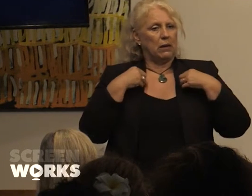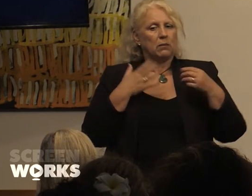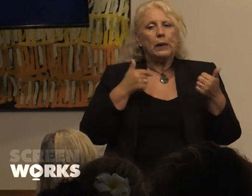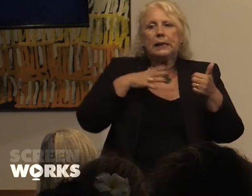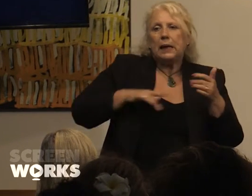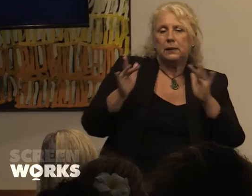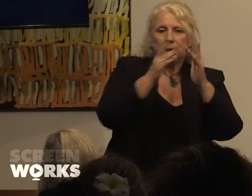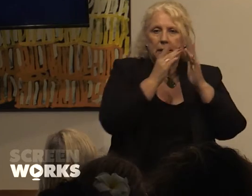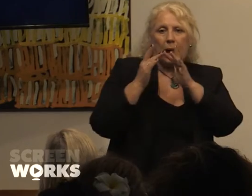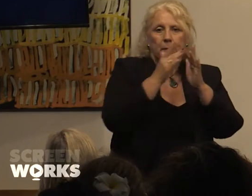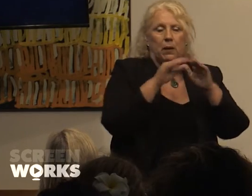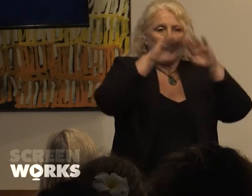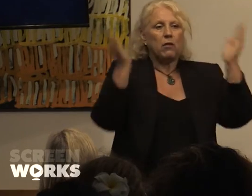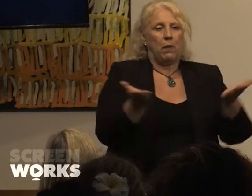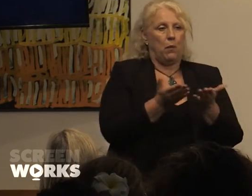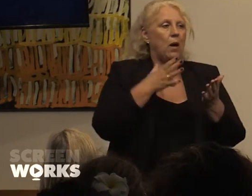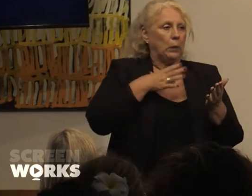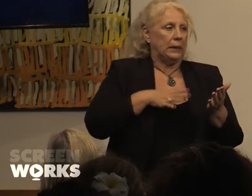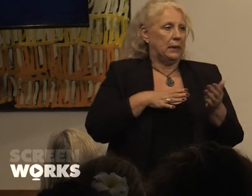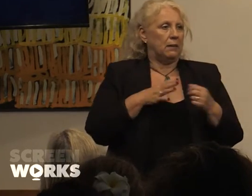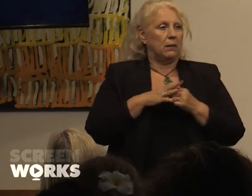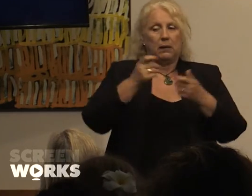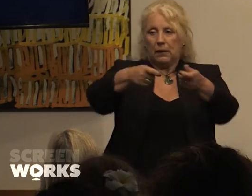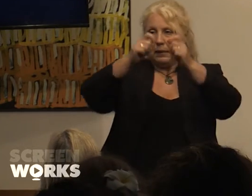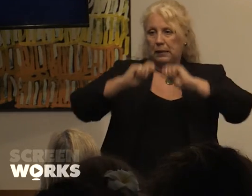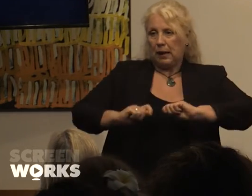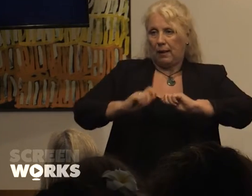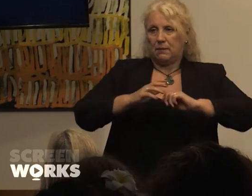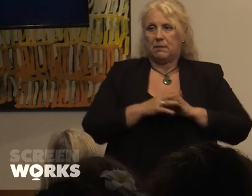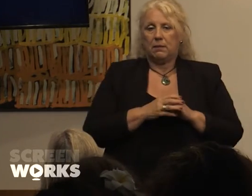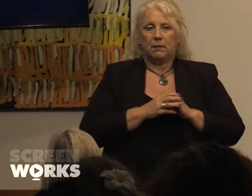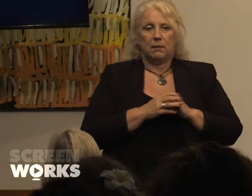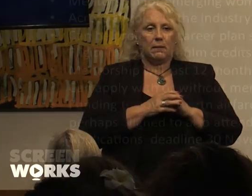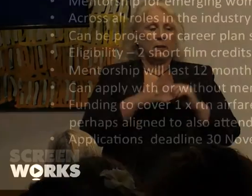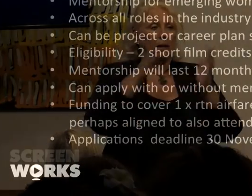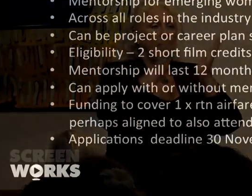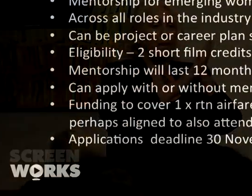Next along is 'Match-Me' which is more for